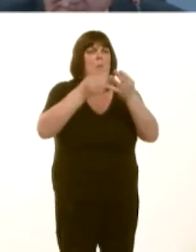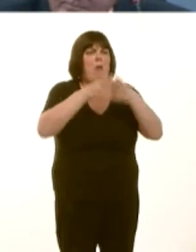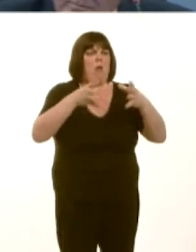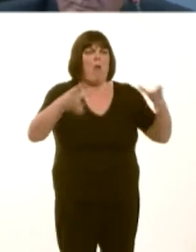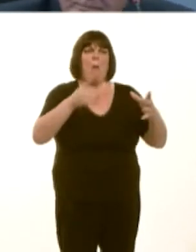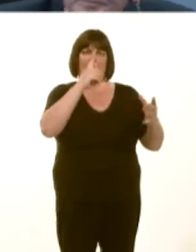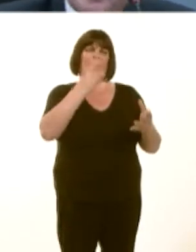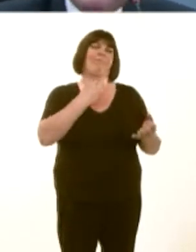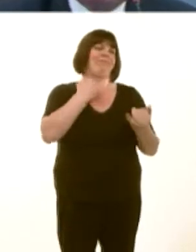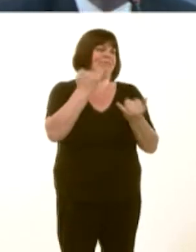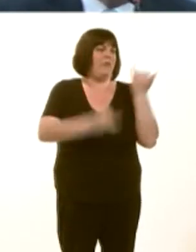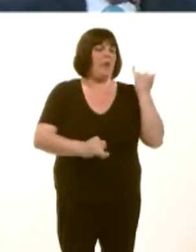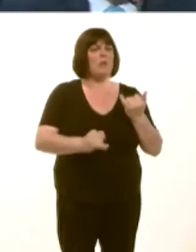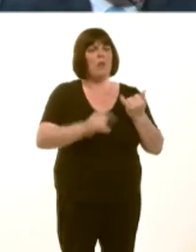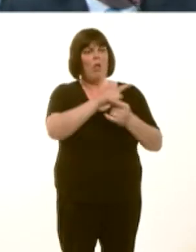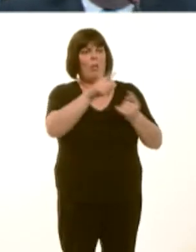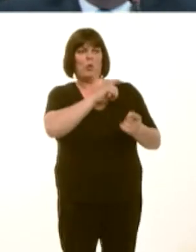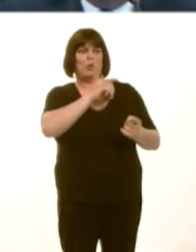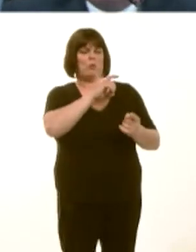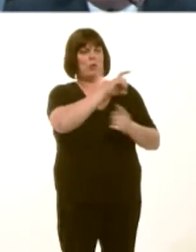Youíve let those communities down in west Wales and the Valleys.